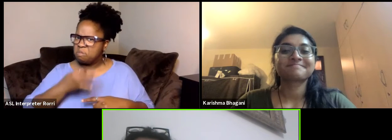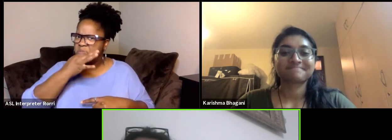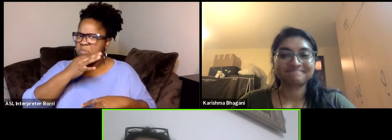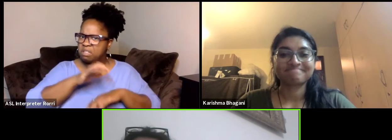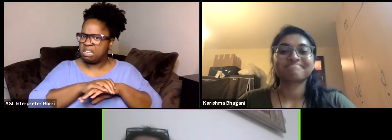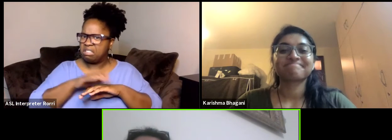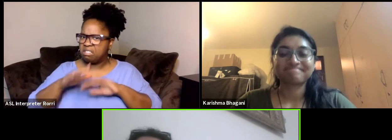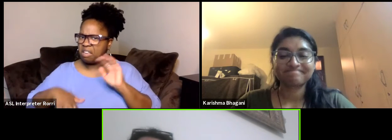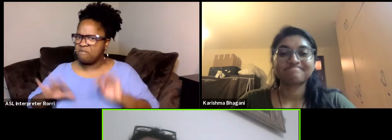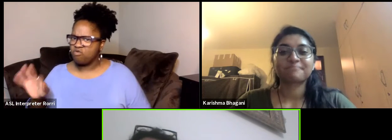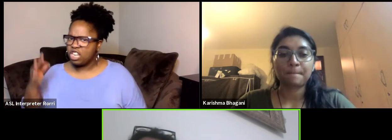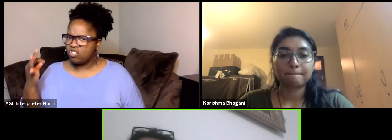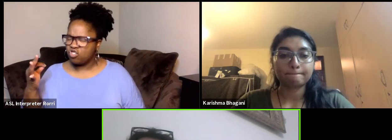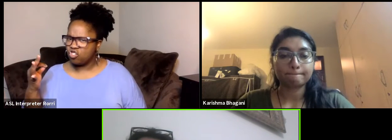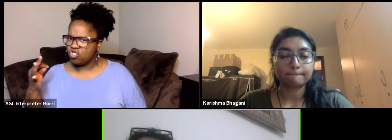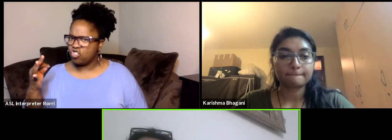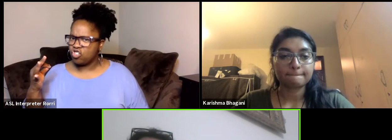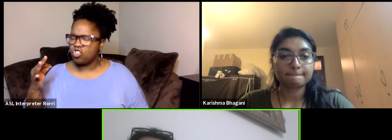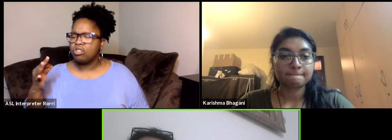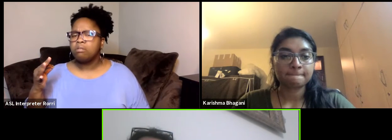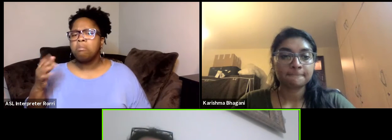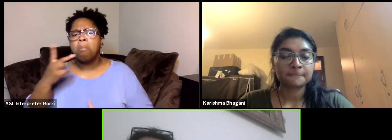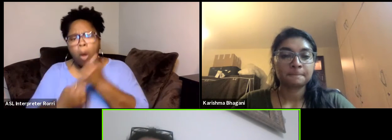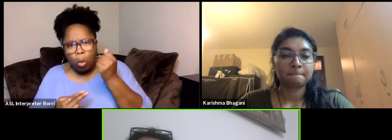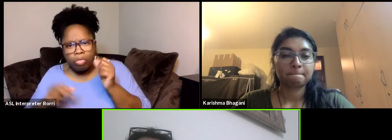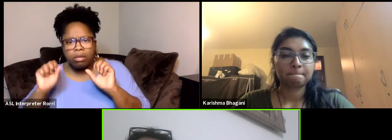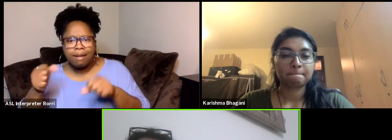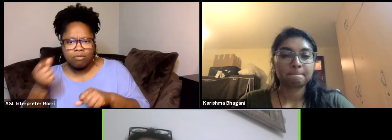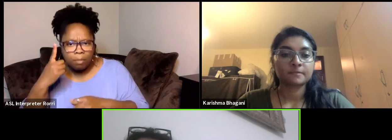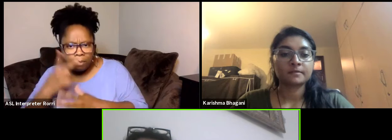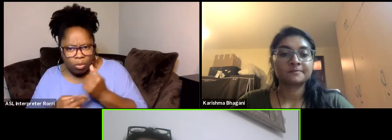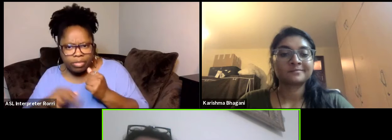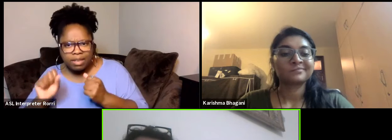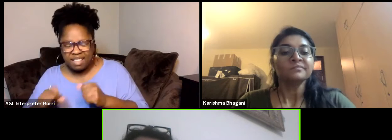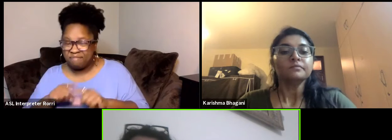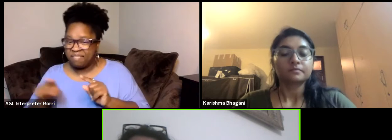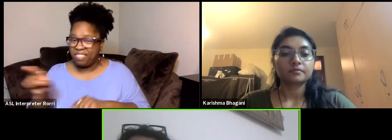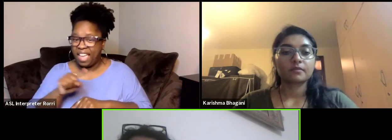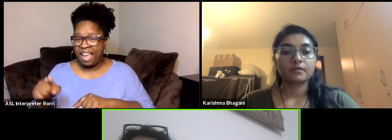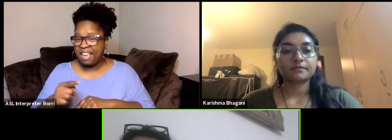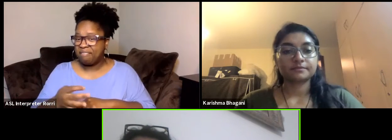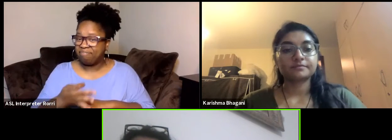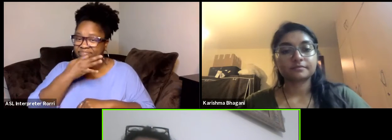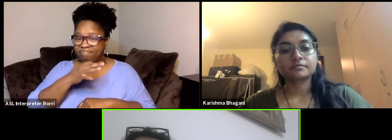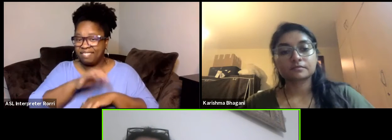Though yeah they understand so I think the fact that we are basically in Tunisia